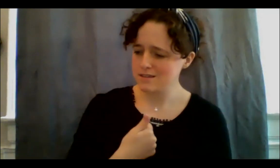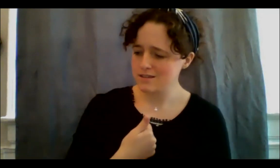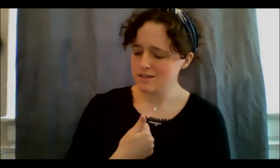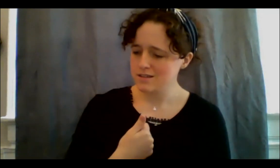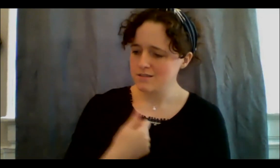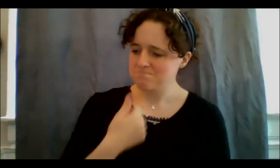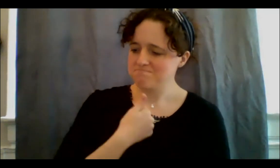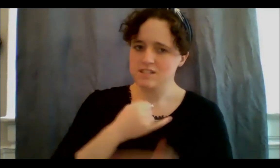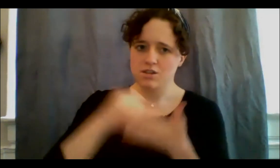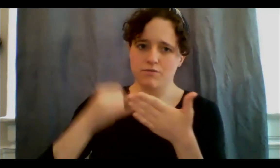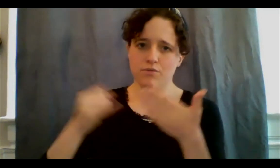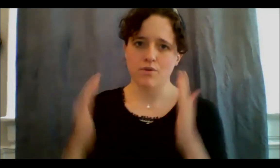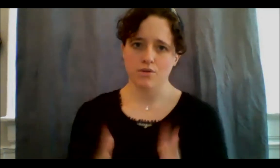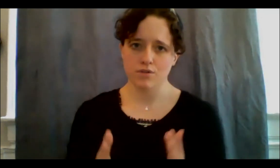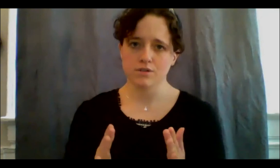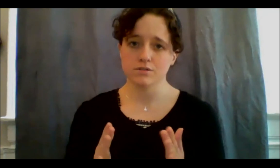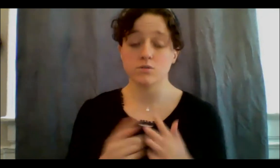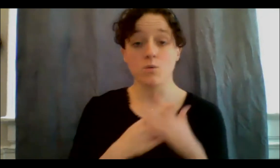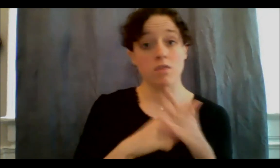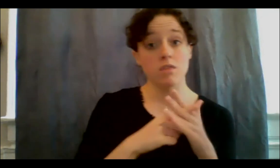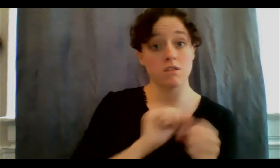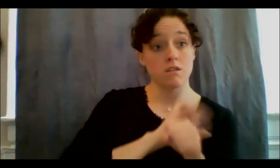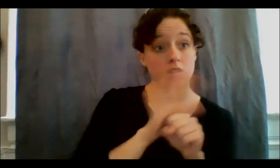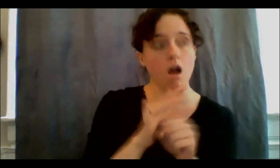beginning of the pandemic, everything was cancelled. Everything was cancelled. So I